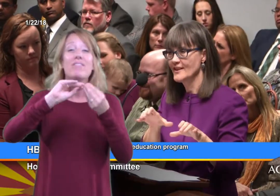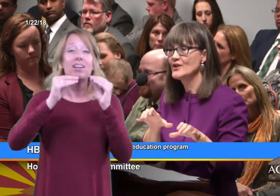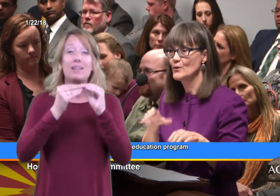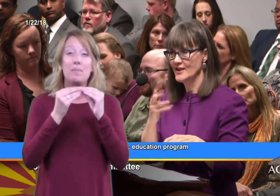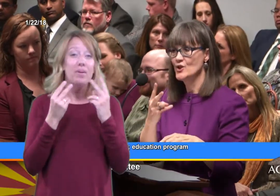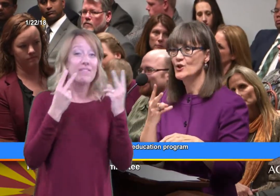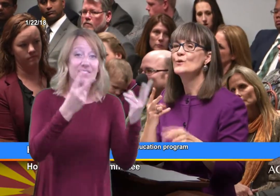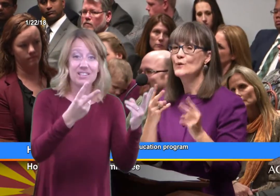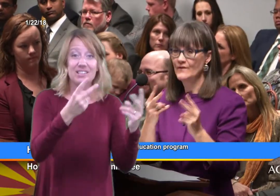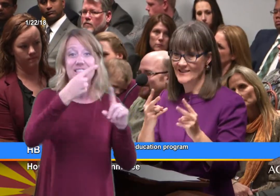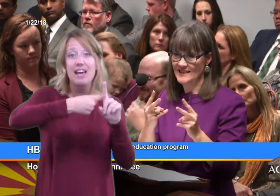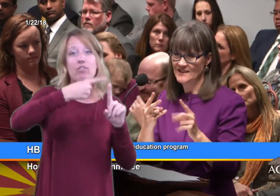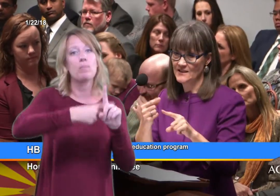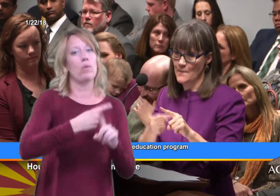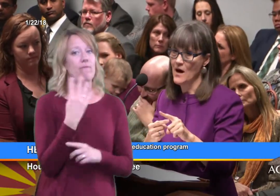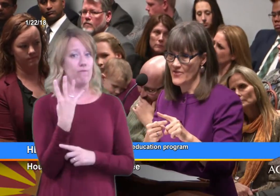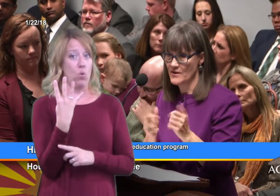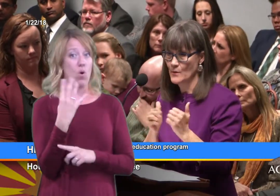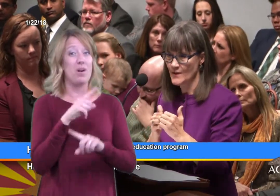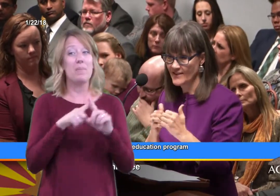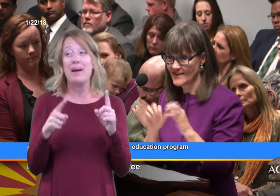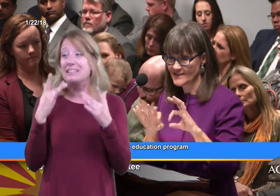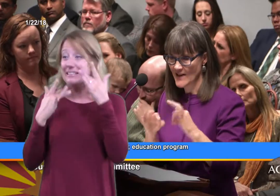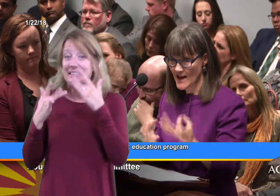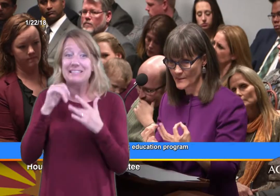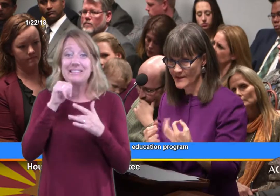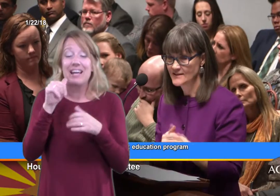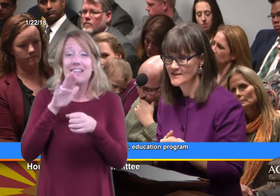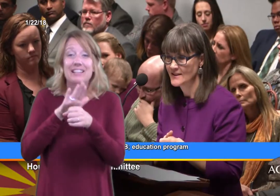they're only doing 2 visits a month with these families.